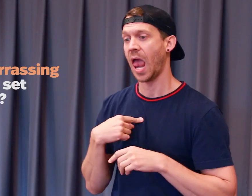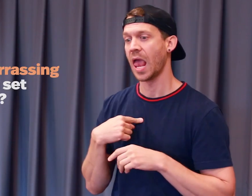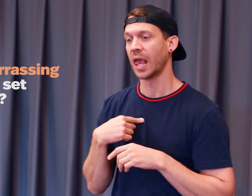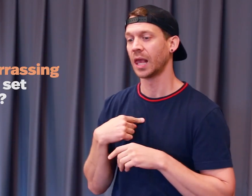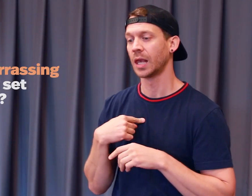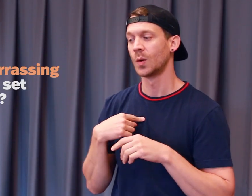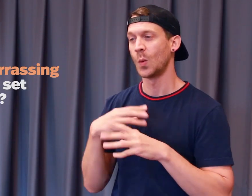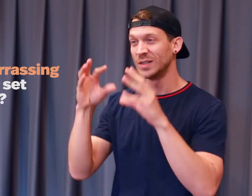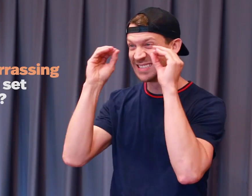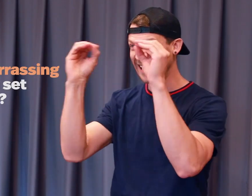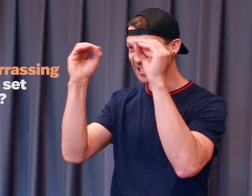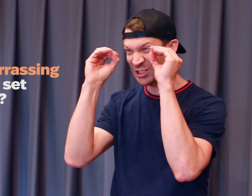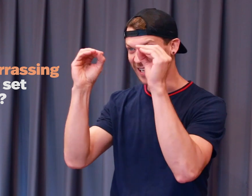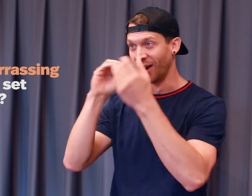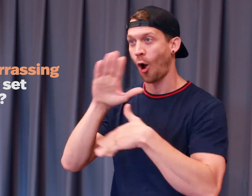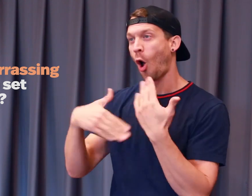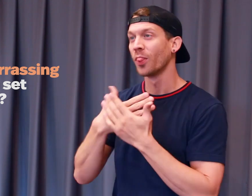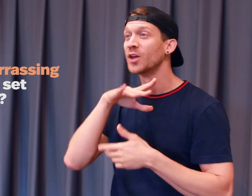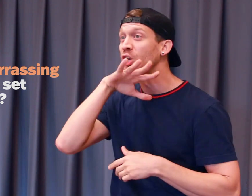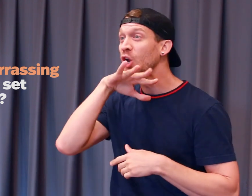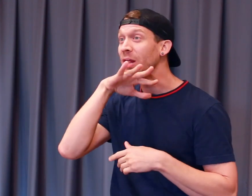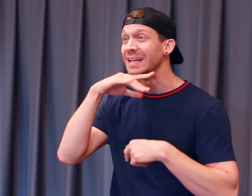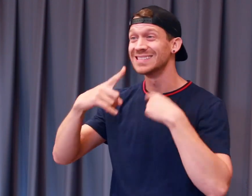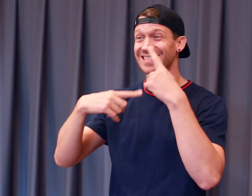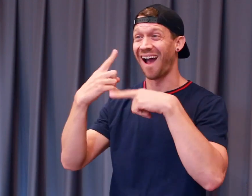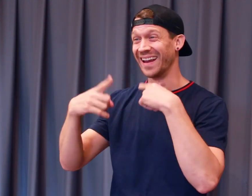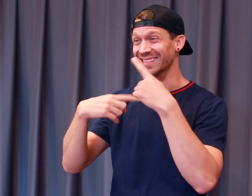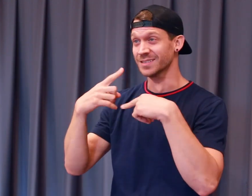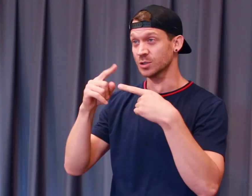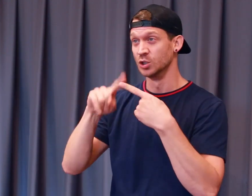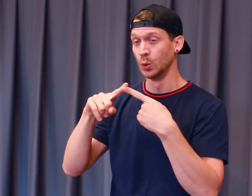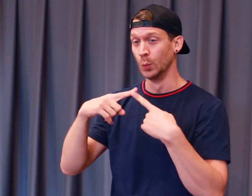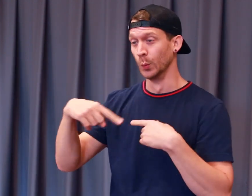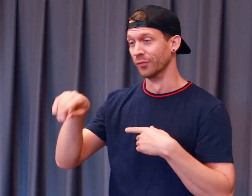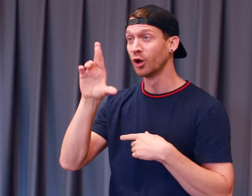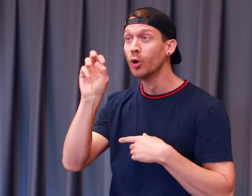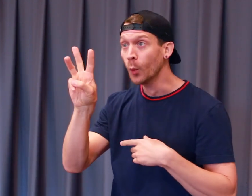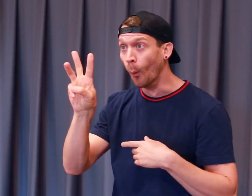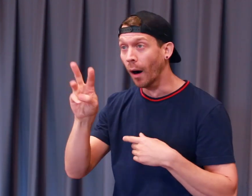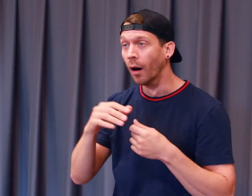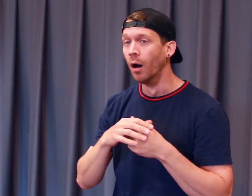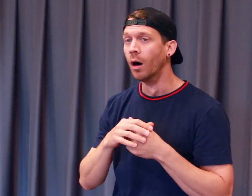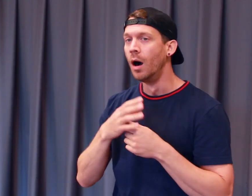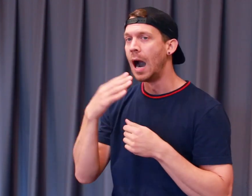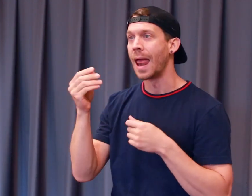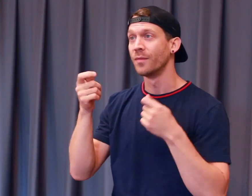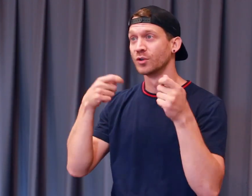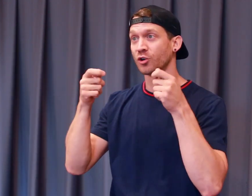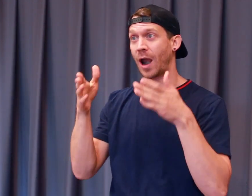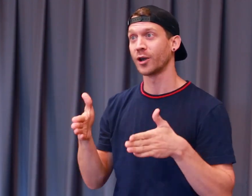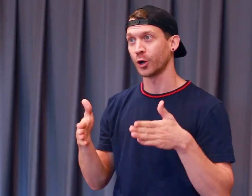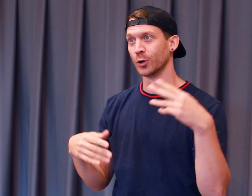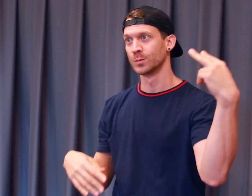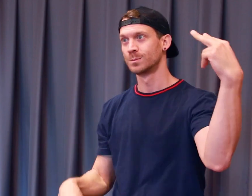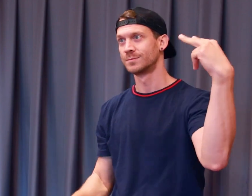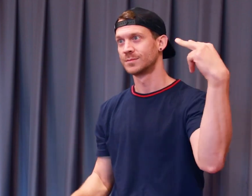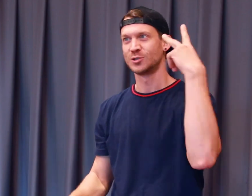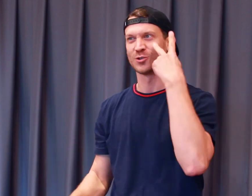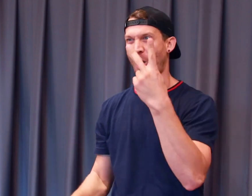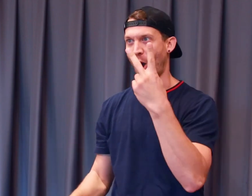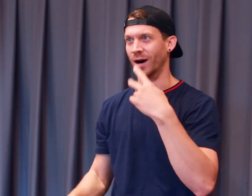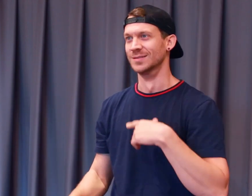I was teaching all the dirty signs to the crew, and the director saw.